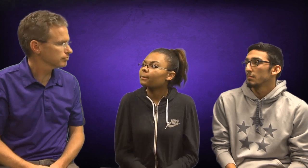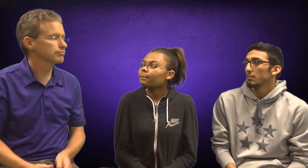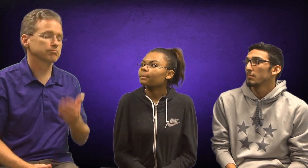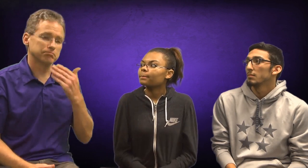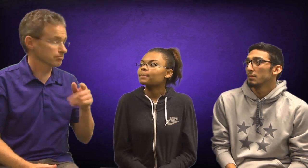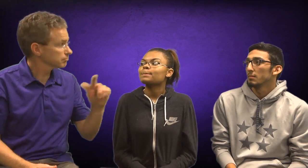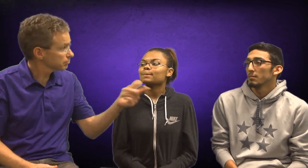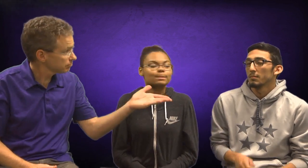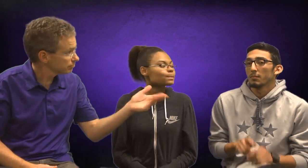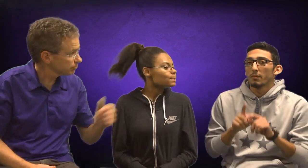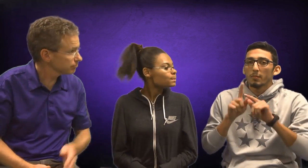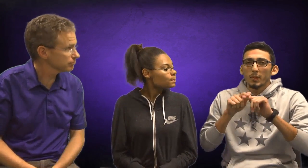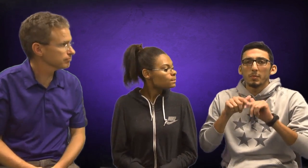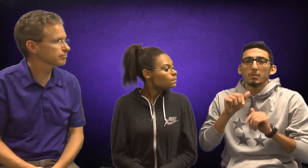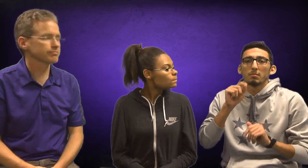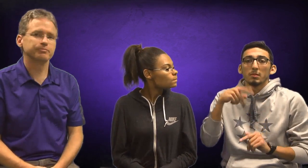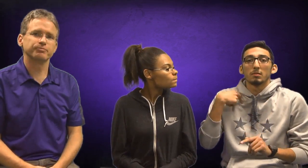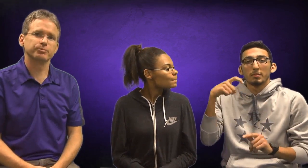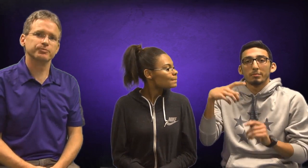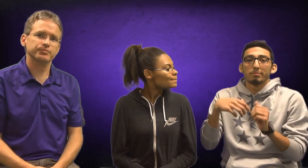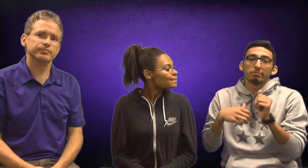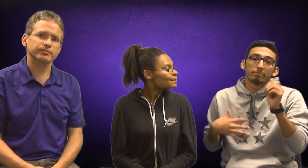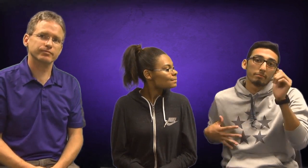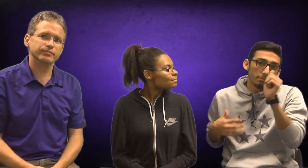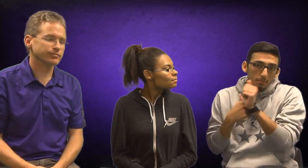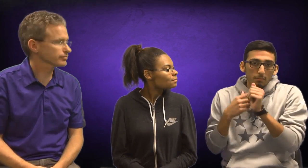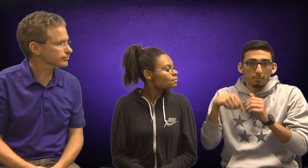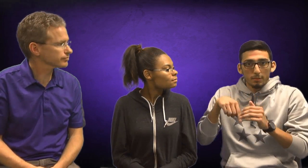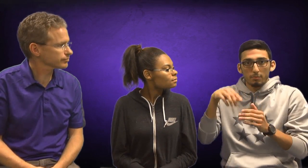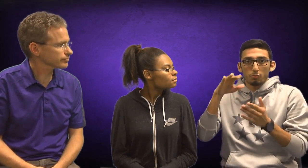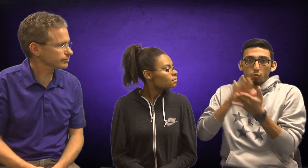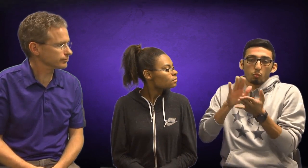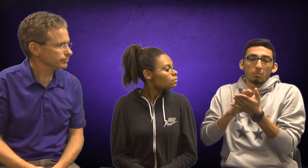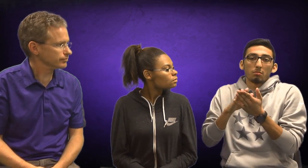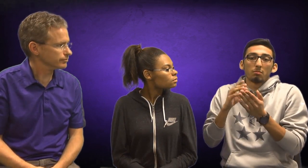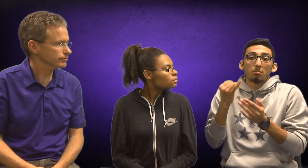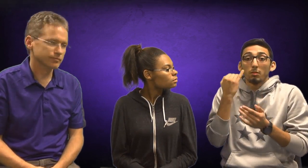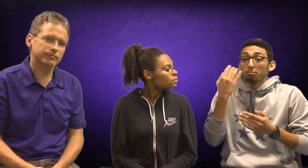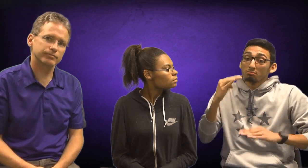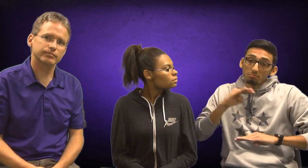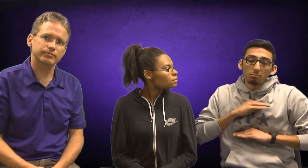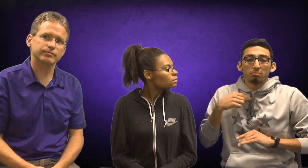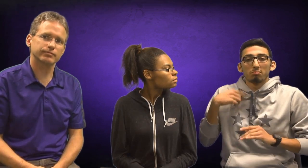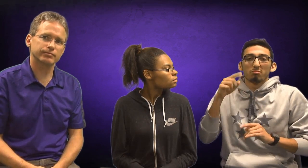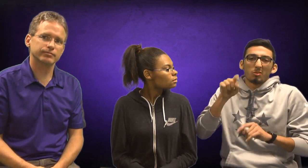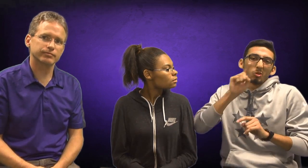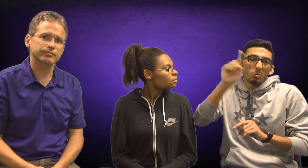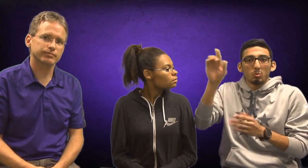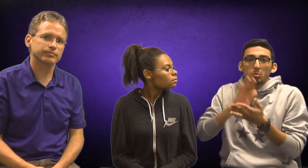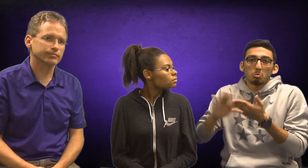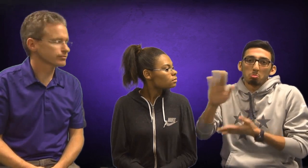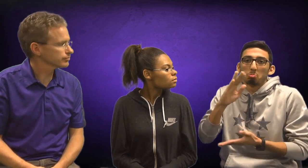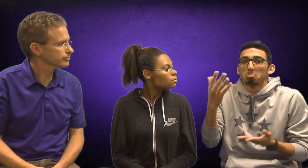Good, what about you? Yeah, it depends too. If, I'm behind in this school, I'll go to ATP but if I'm satisfied, I'll go straight to college.